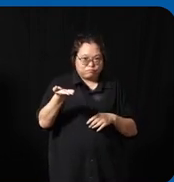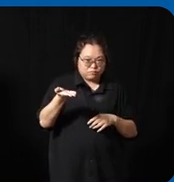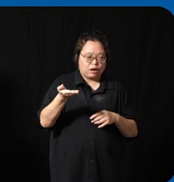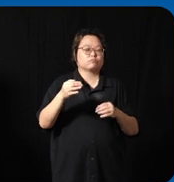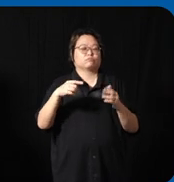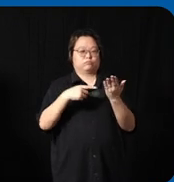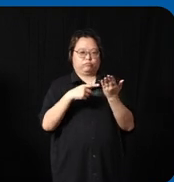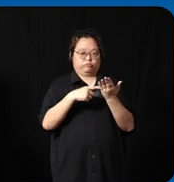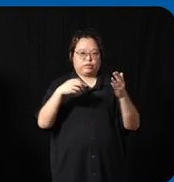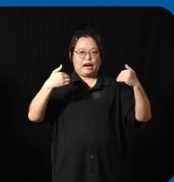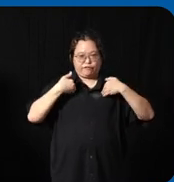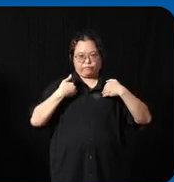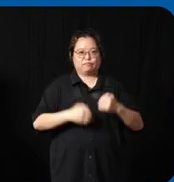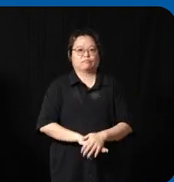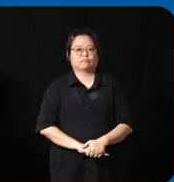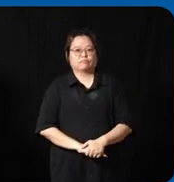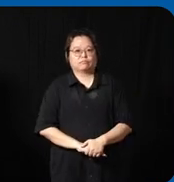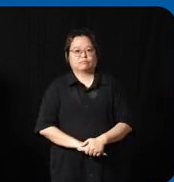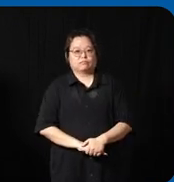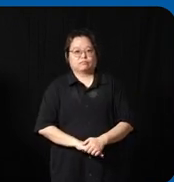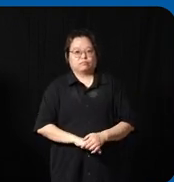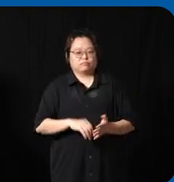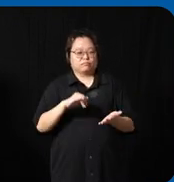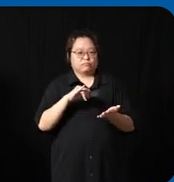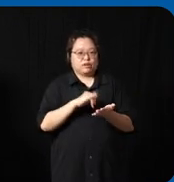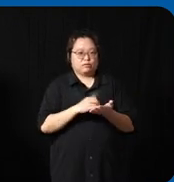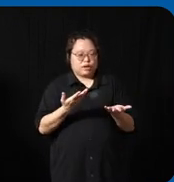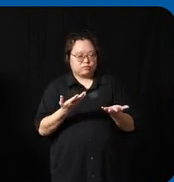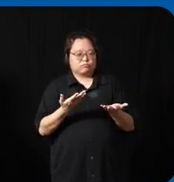reason why I want to showcase this is really part of our strategy is about Simplicity it's